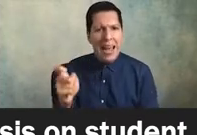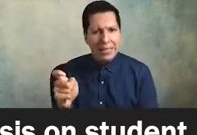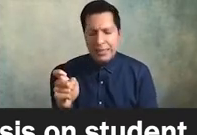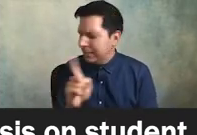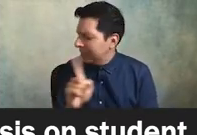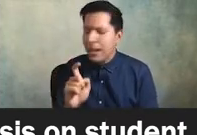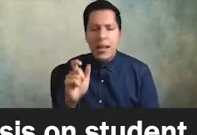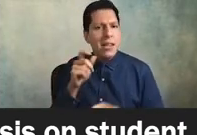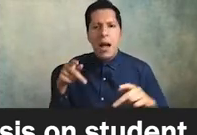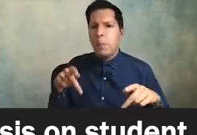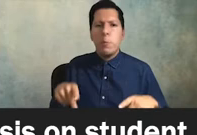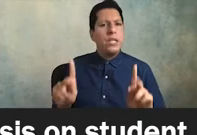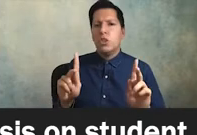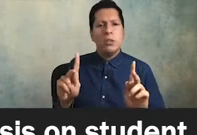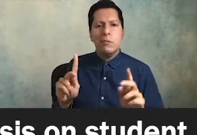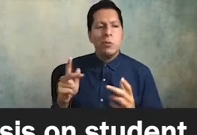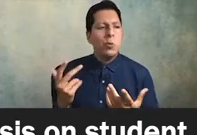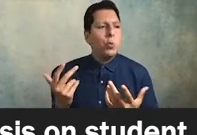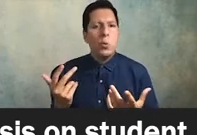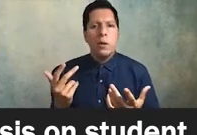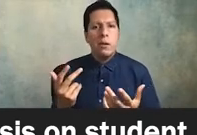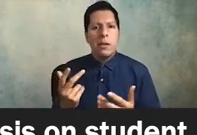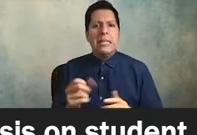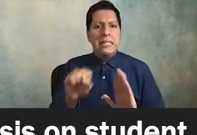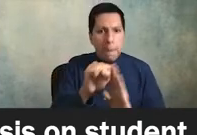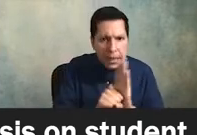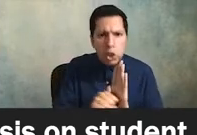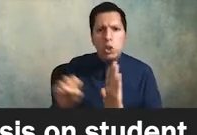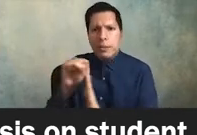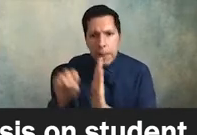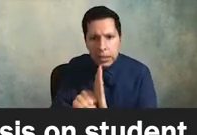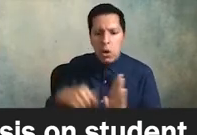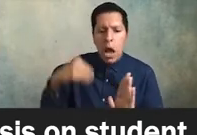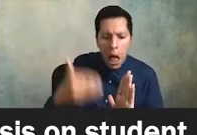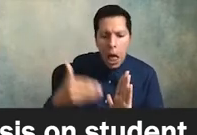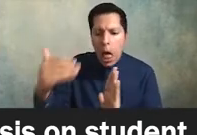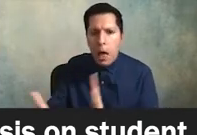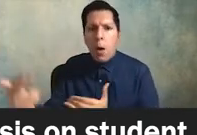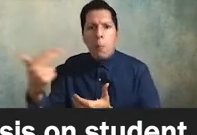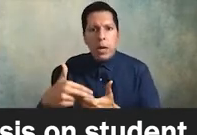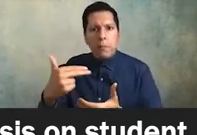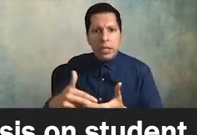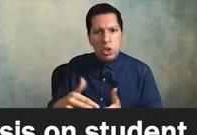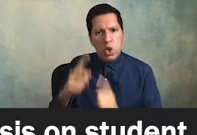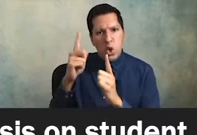license to semester after semester after semester participate in the erasure of asian american